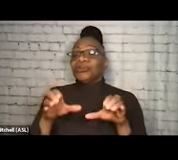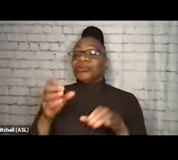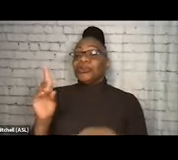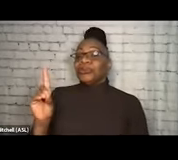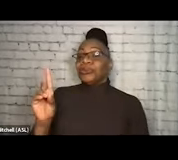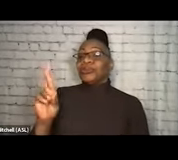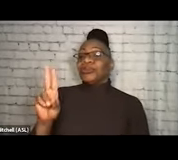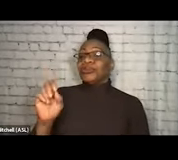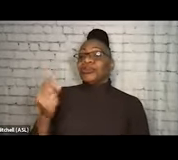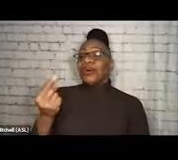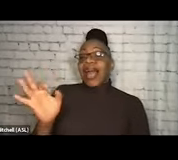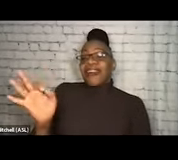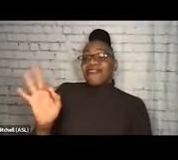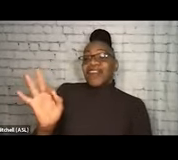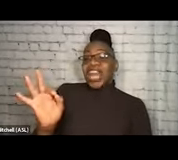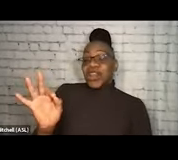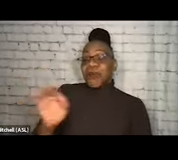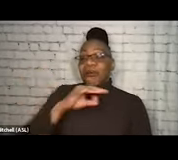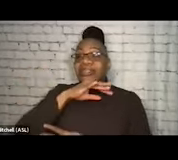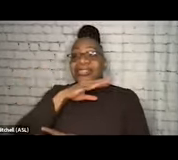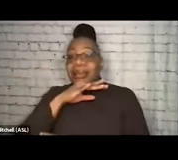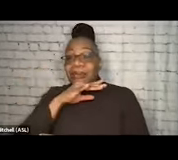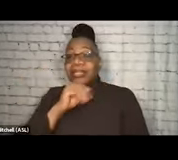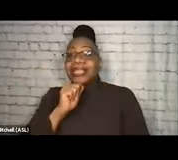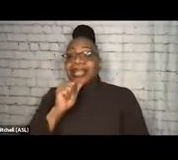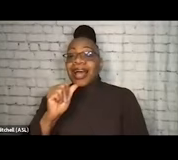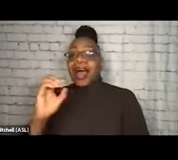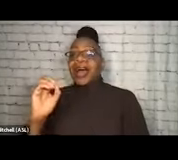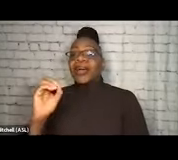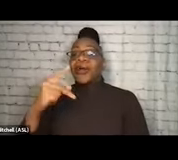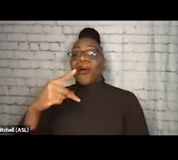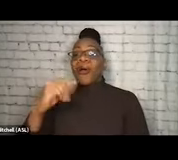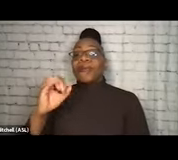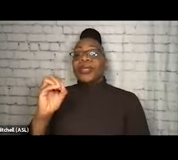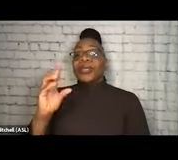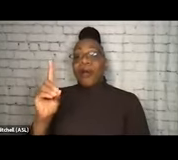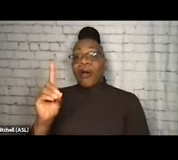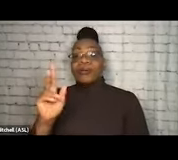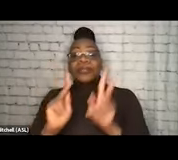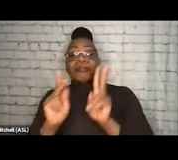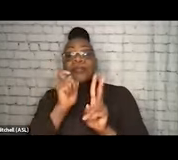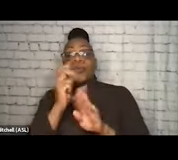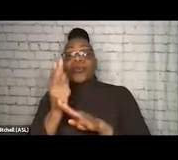Fentanyl contamination of non-opioids, which is just to say that people using stimulants are at risk of overdose,